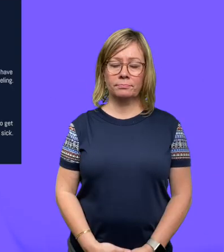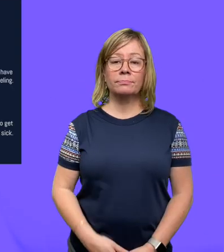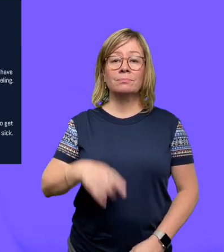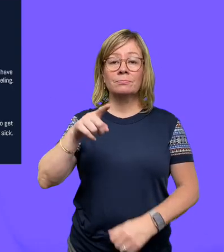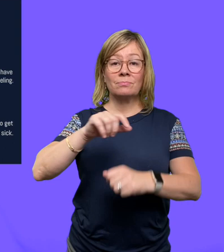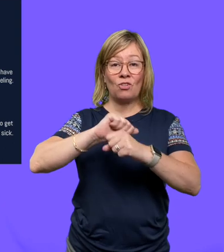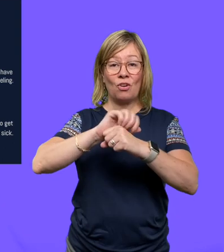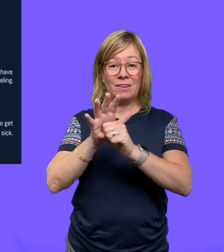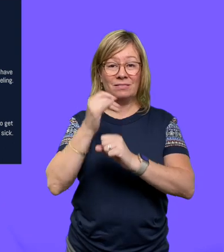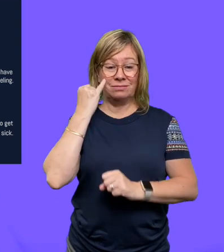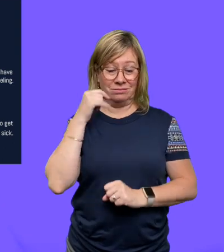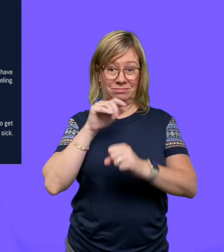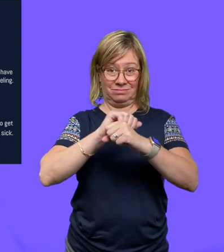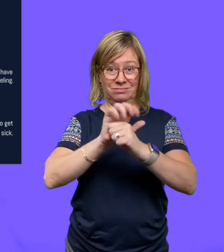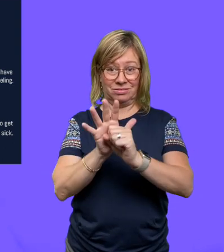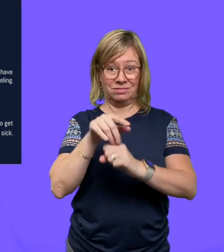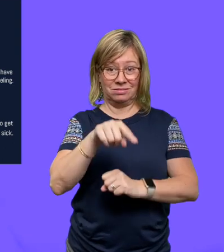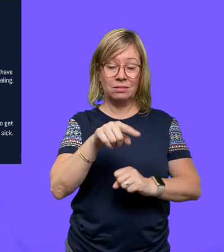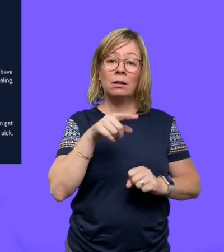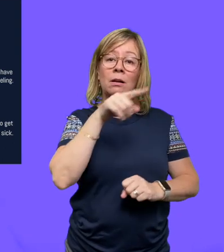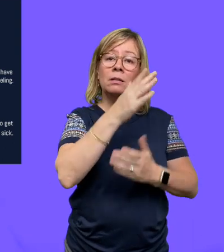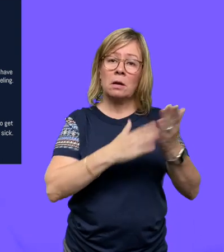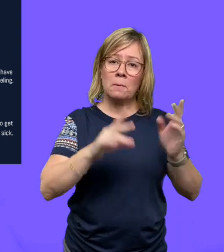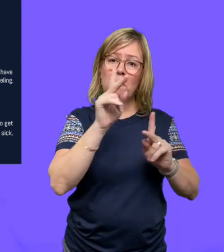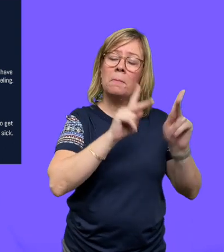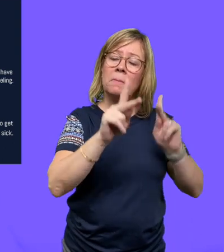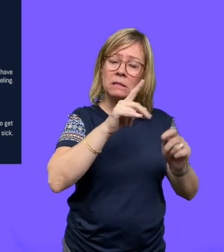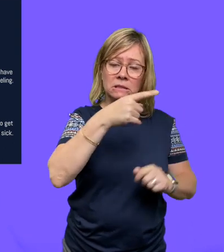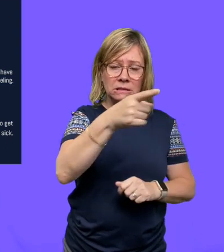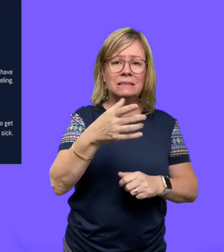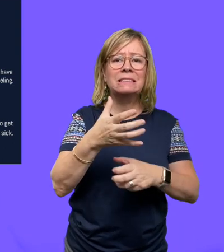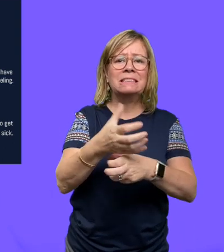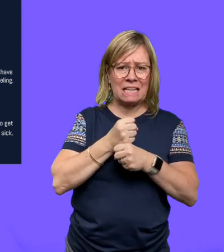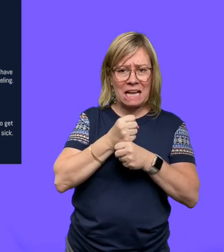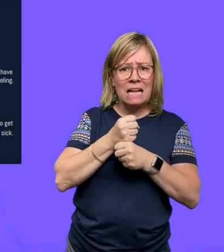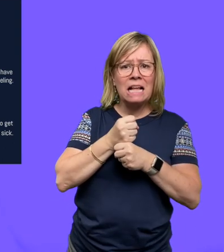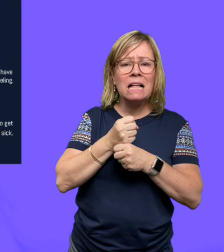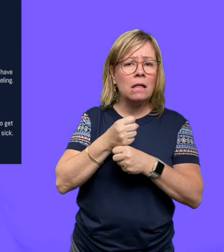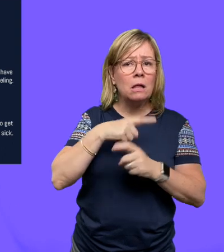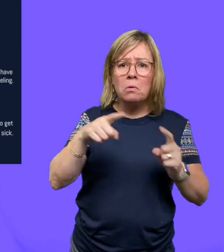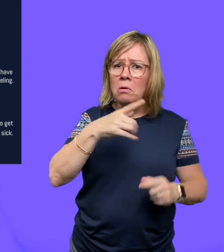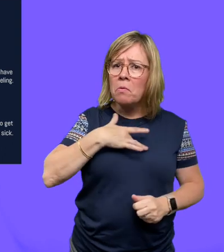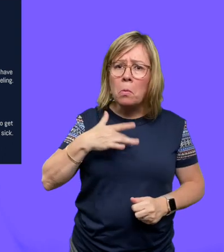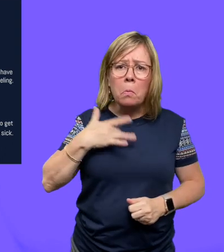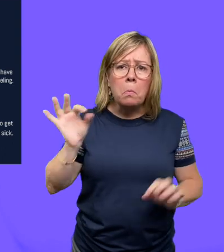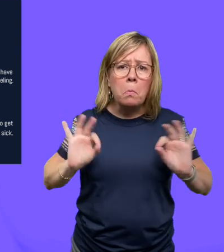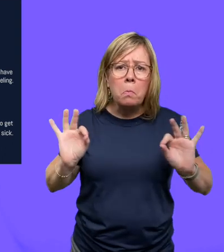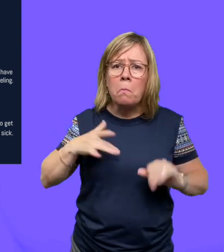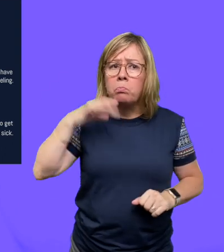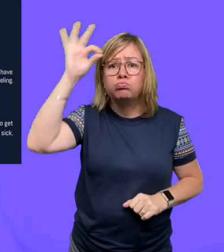Some people get Covid-19, and they don't even know it. They don't even realize